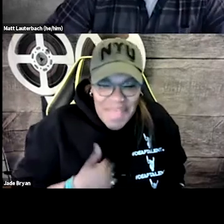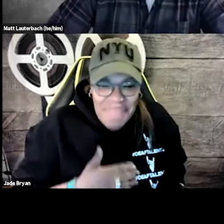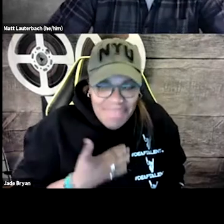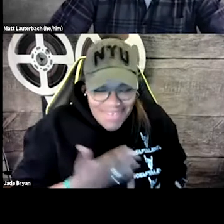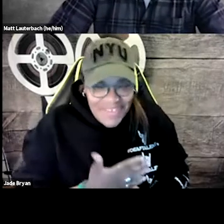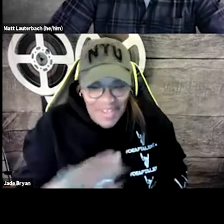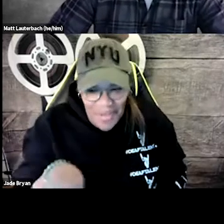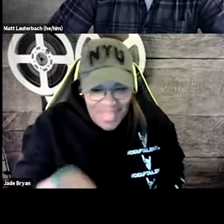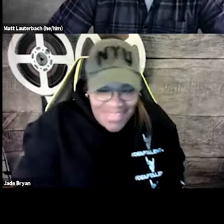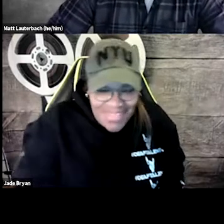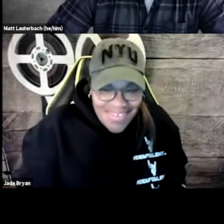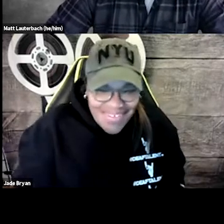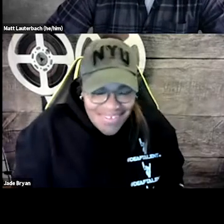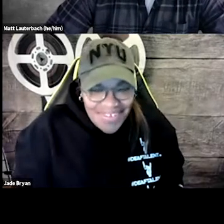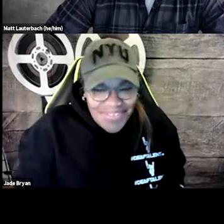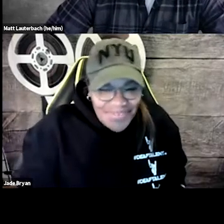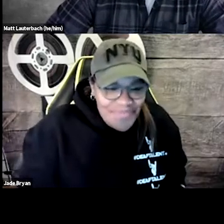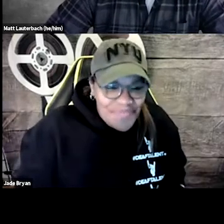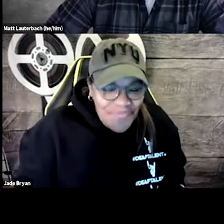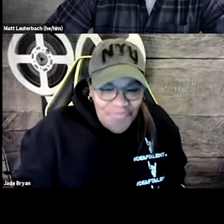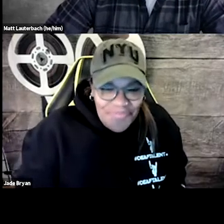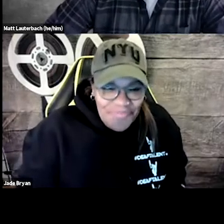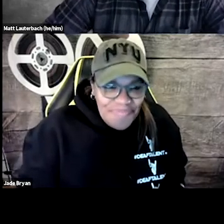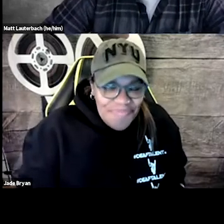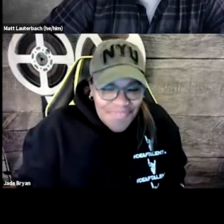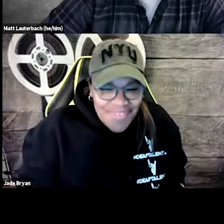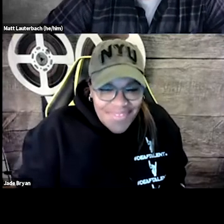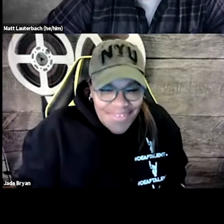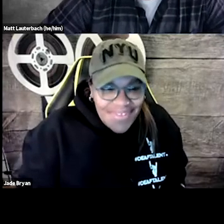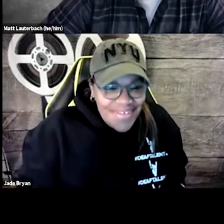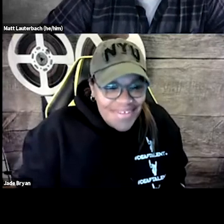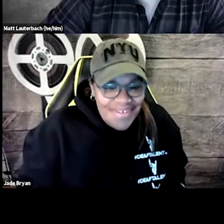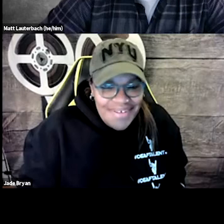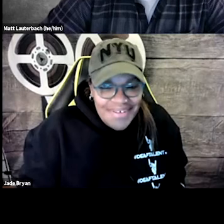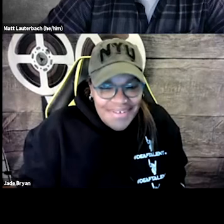Cool. - I’d be happy to let you guys take a look at it. That'd be wonderful.